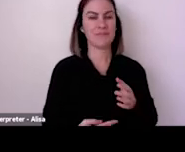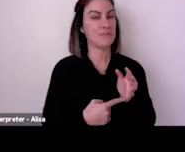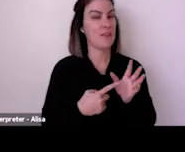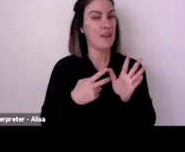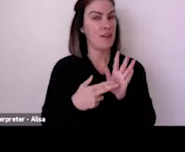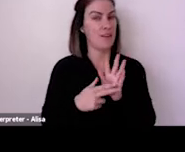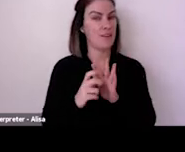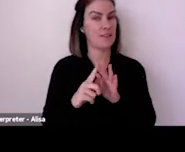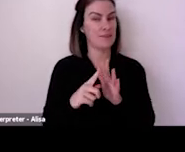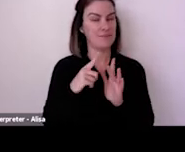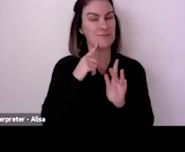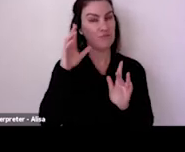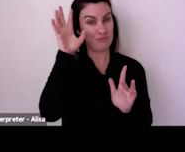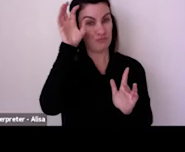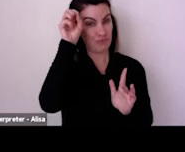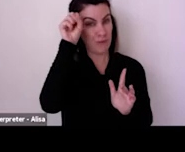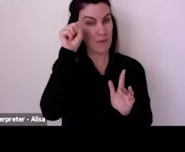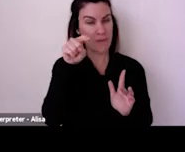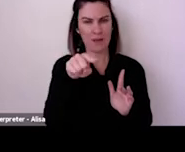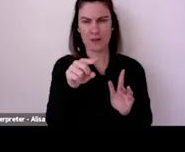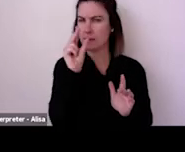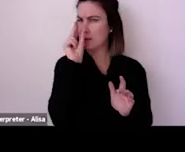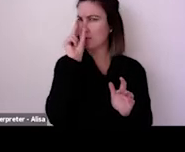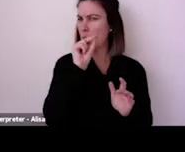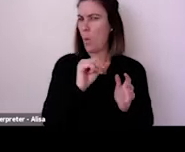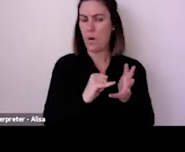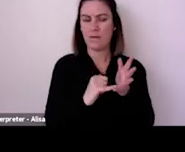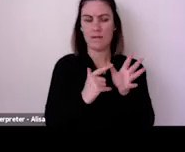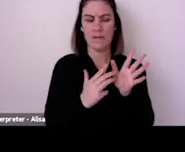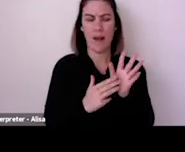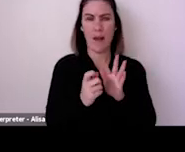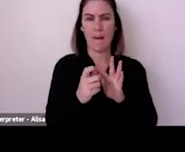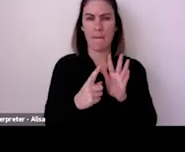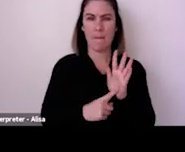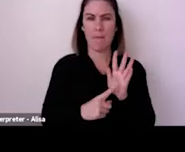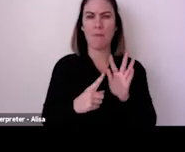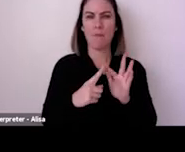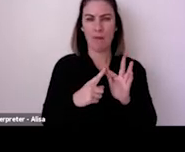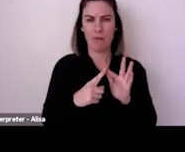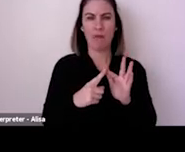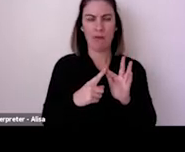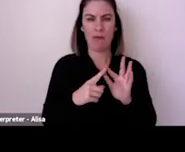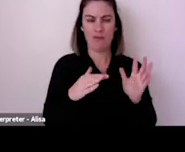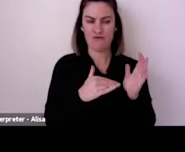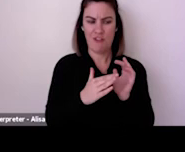Council, in terms of supporting the recovery process? Yeah, thanks, Tandi. I think firstly, I just echo both you and Alan in terms of collaboration and that's